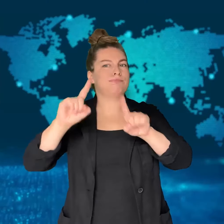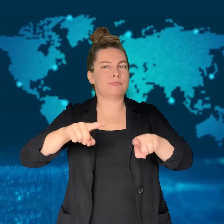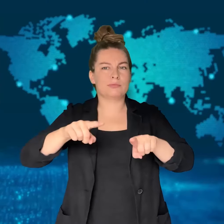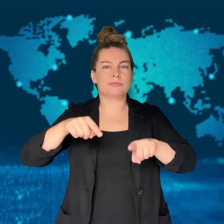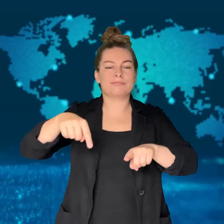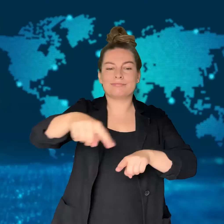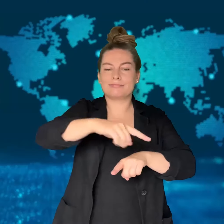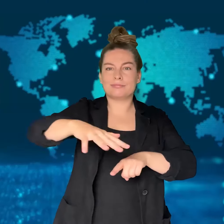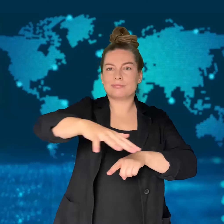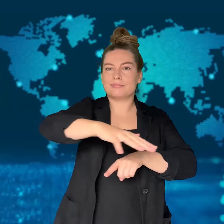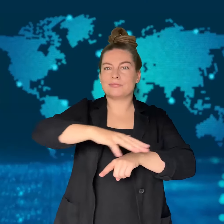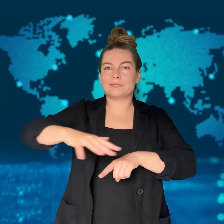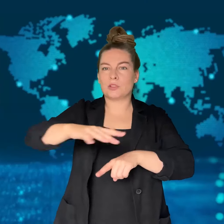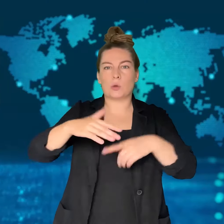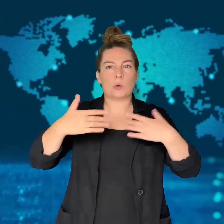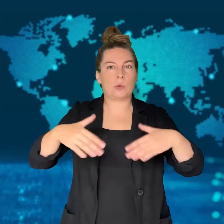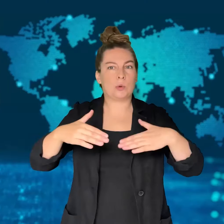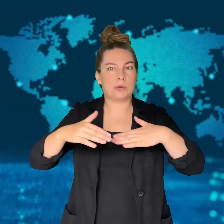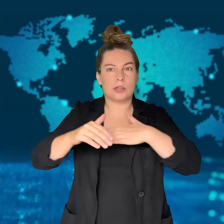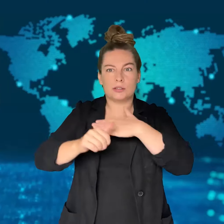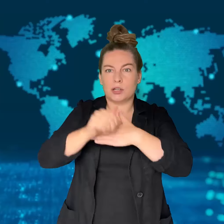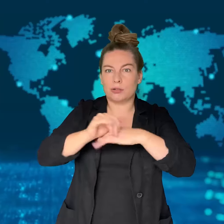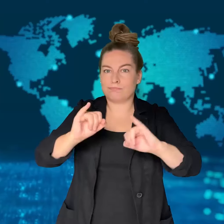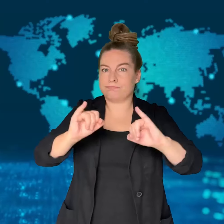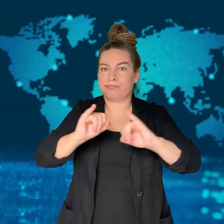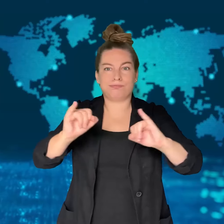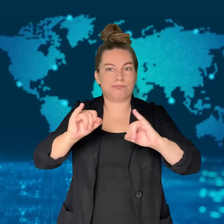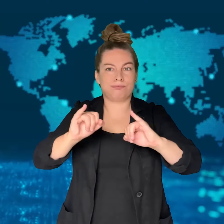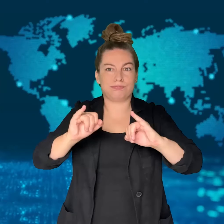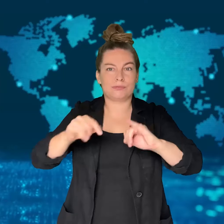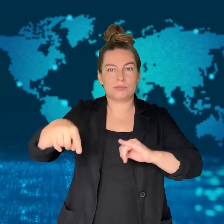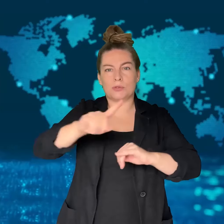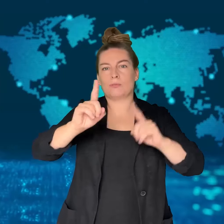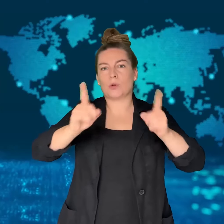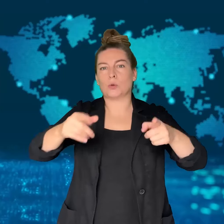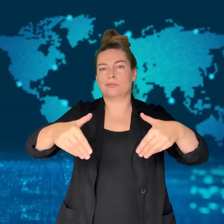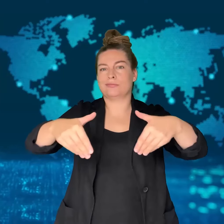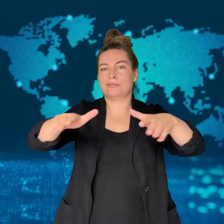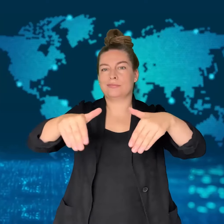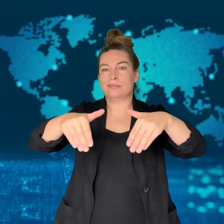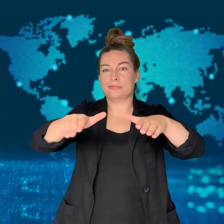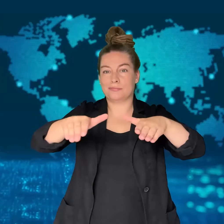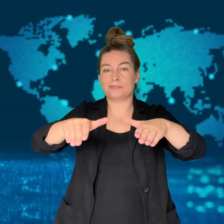and the IDF ordered an evacuation of the area saying